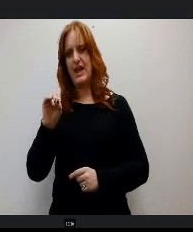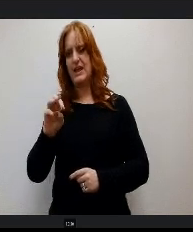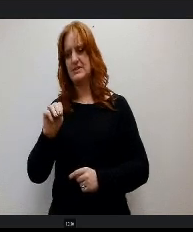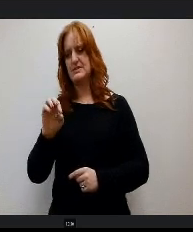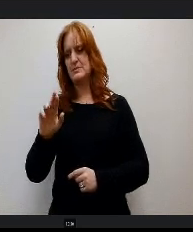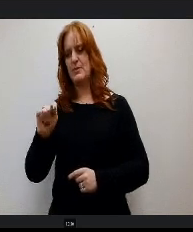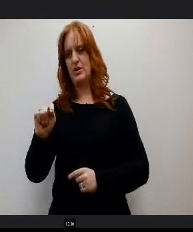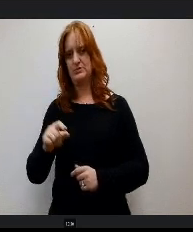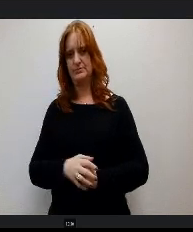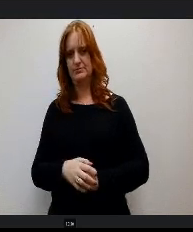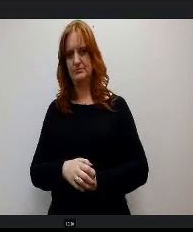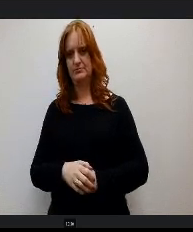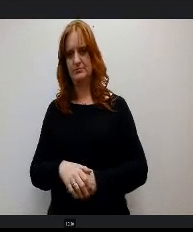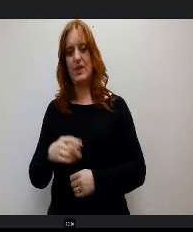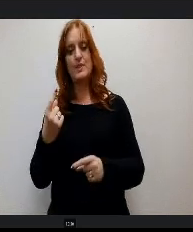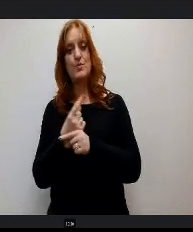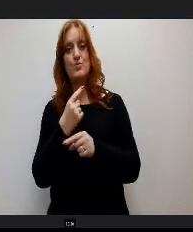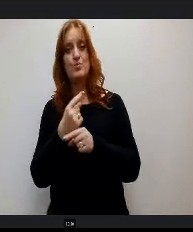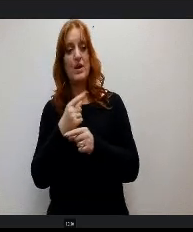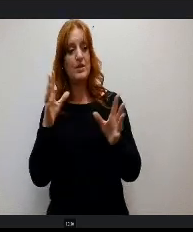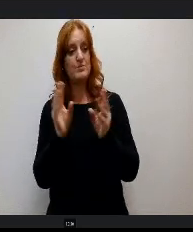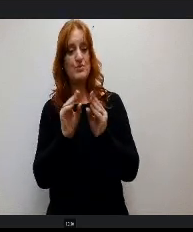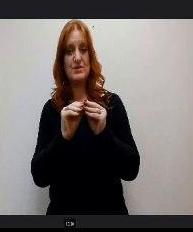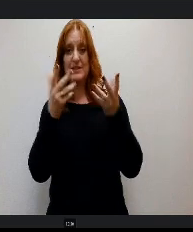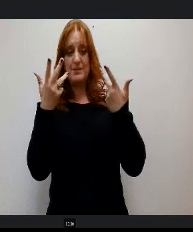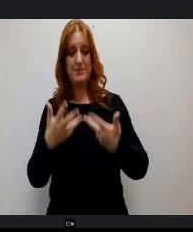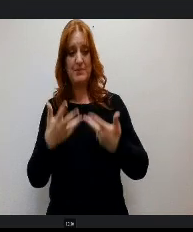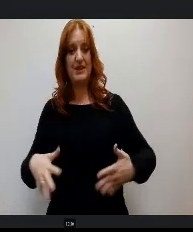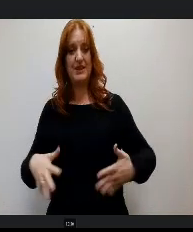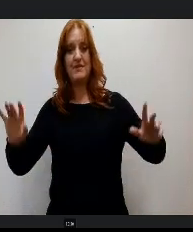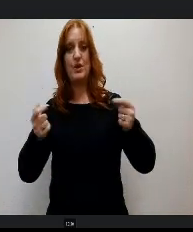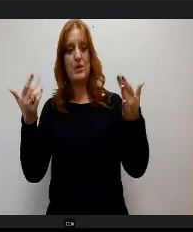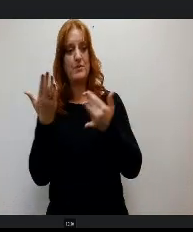The regular portion of the meeting is over. We will take a quick break to clear the room and move to the Superintendent's office.